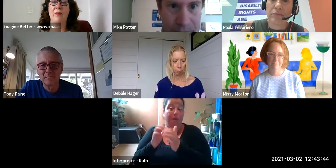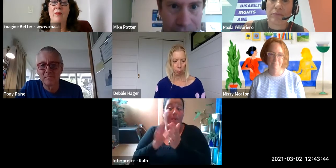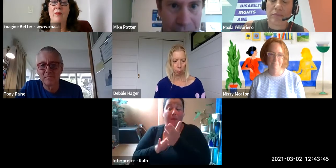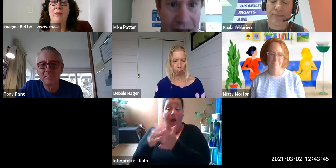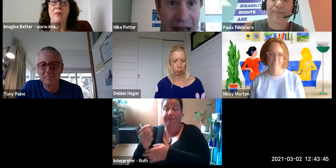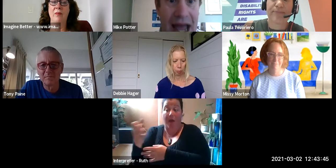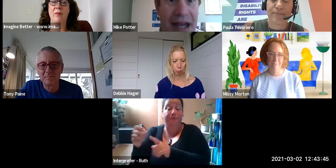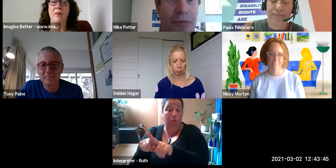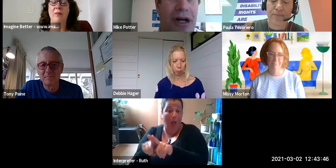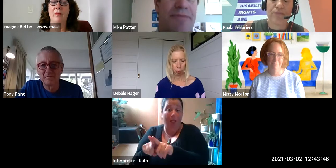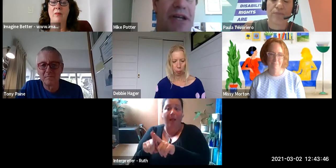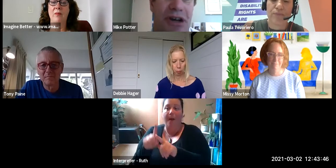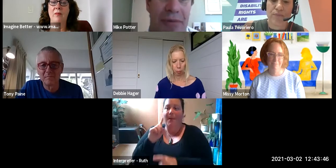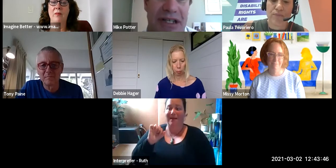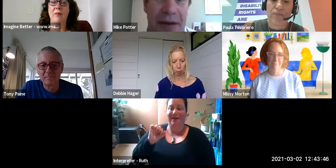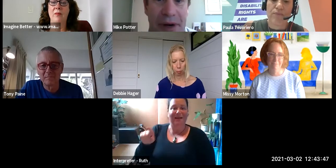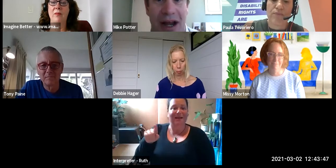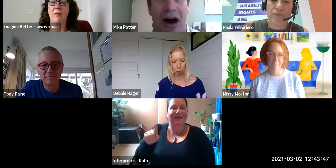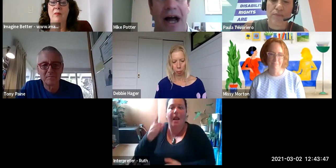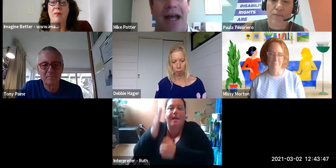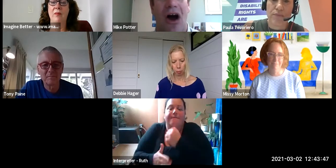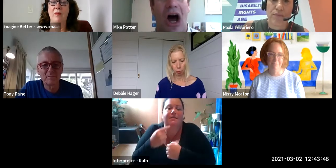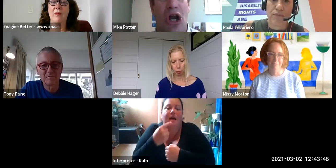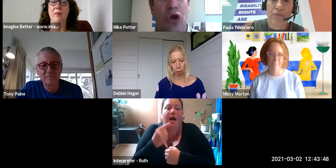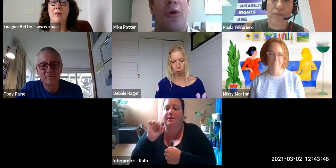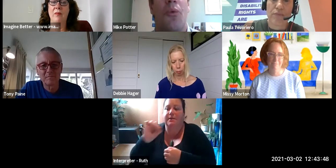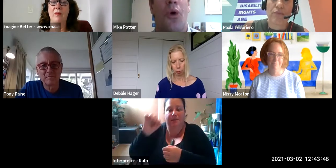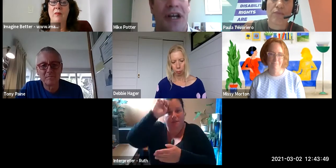three or four people will put their hands up. And then you do a description of what